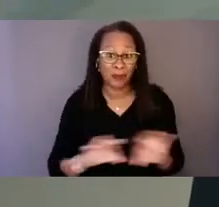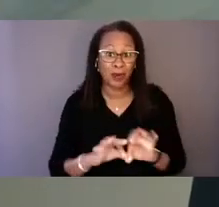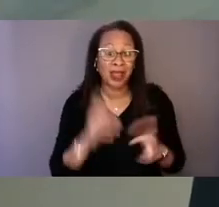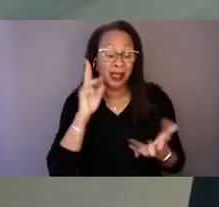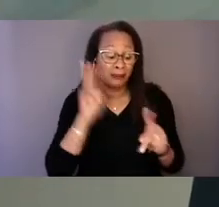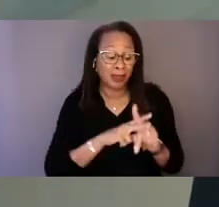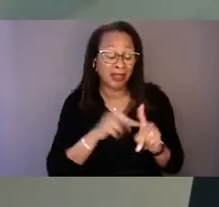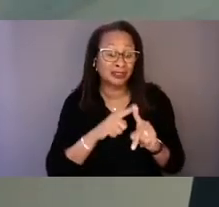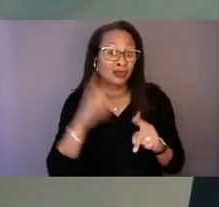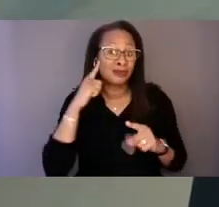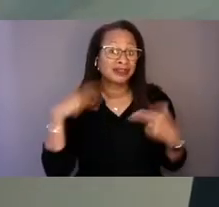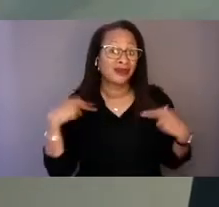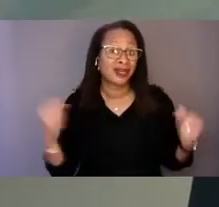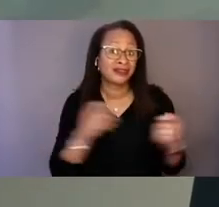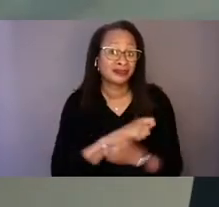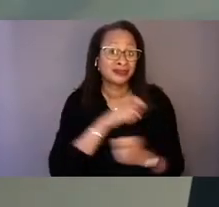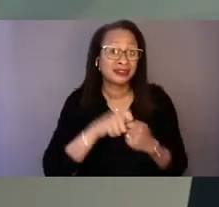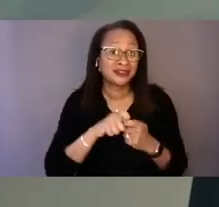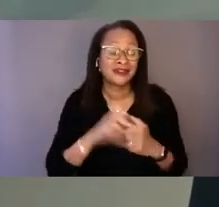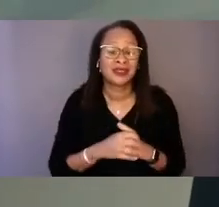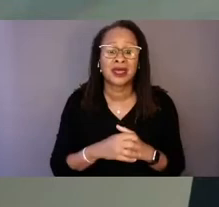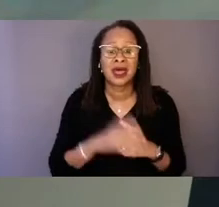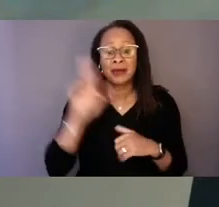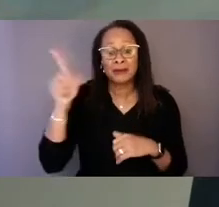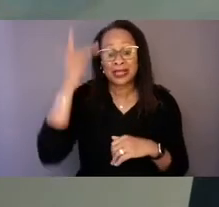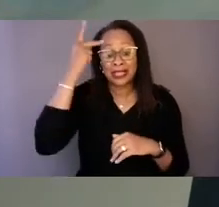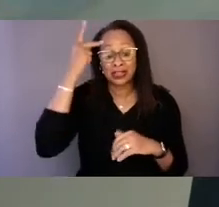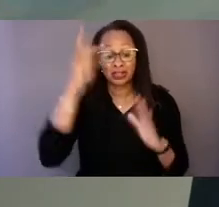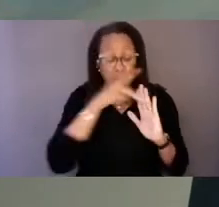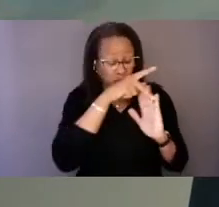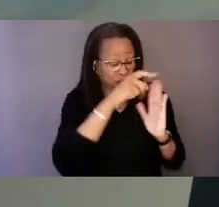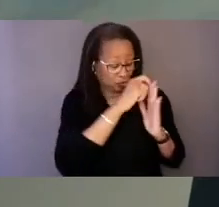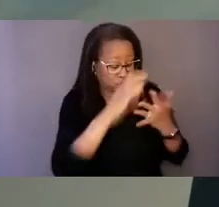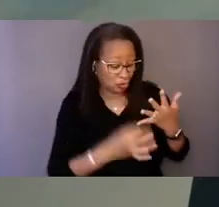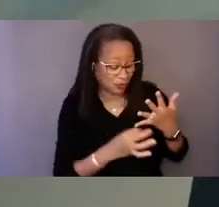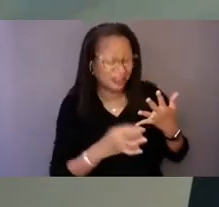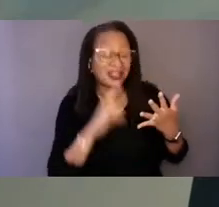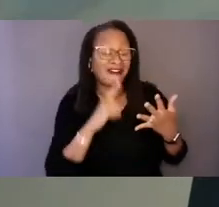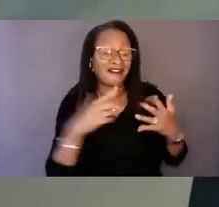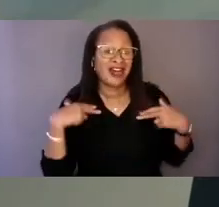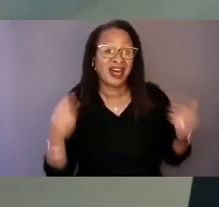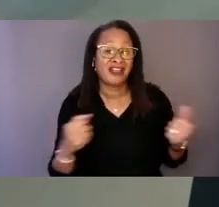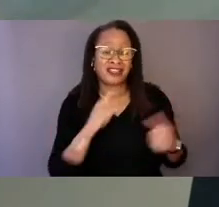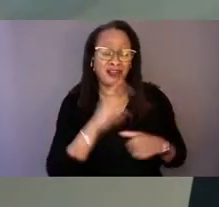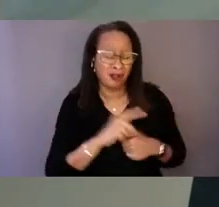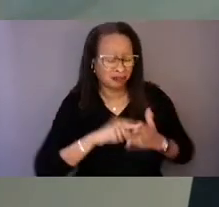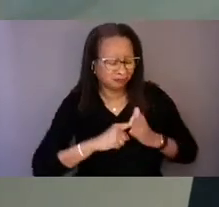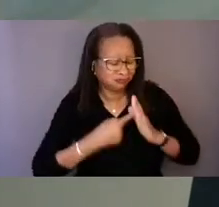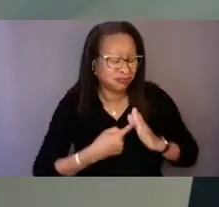The political determinants of health are the instigators, the creators of the structural conditions,